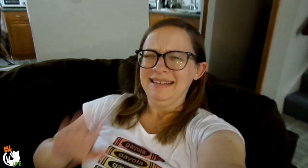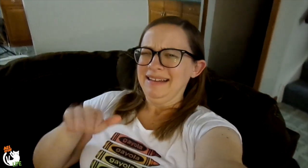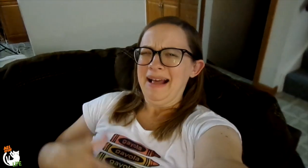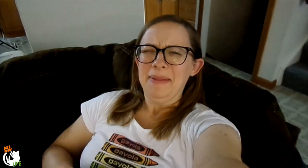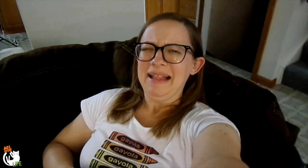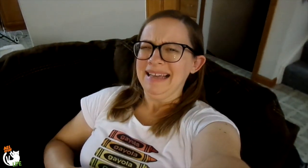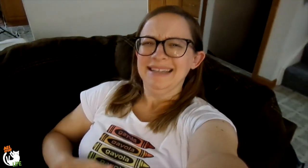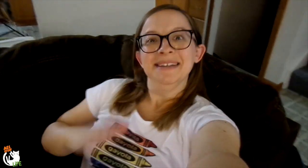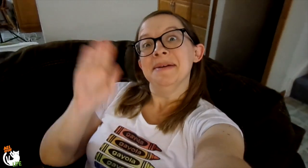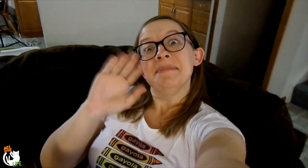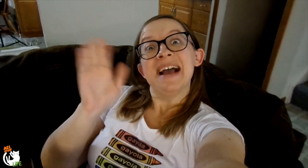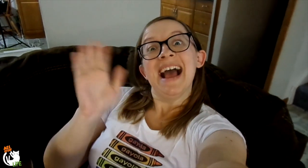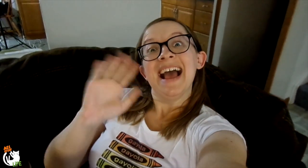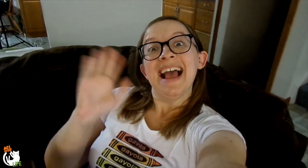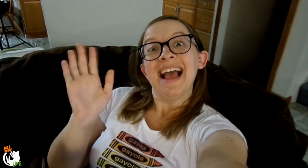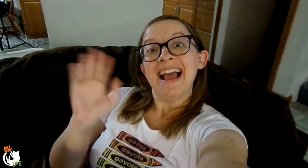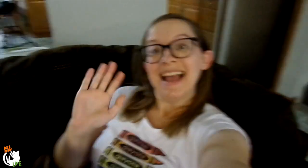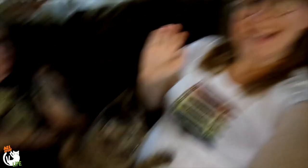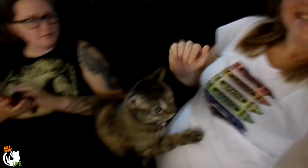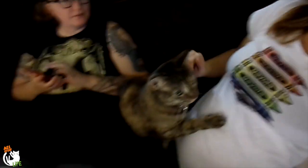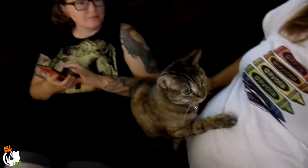Oh, on the belly! Bye!